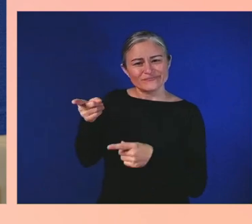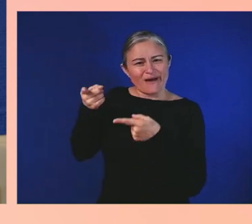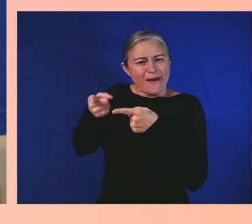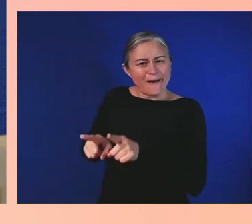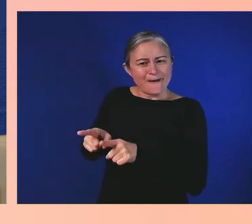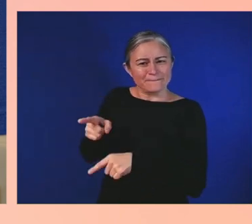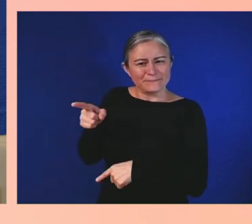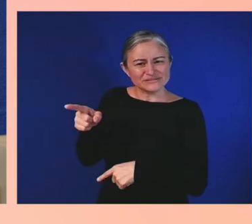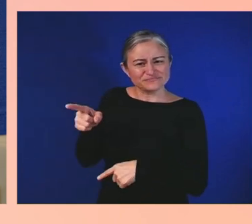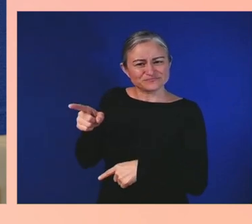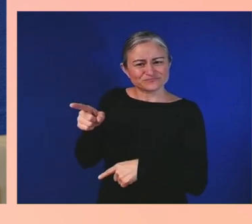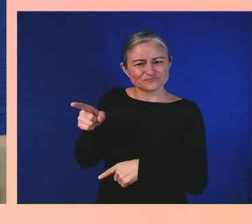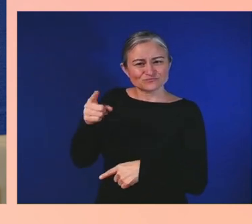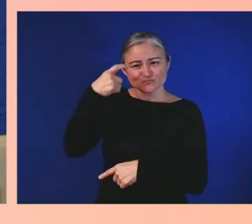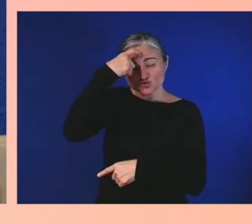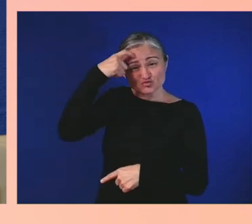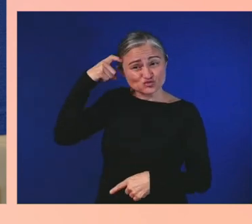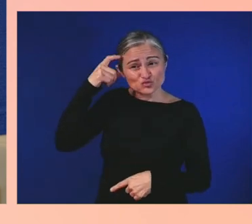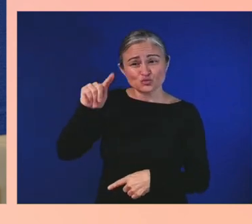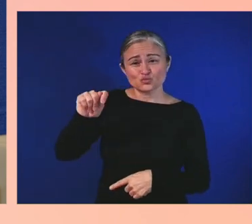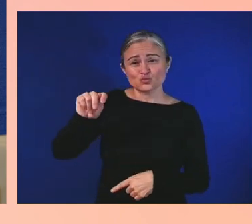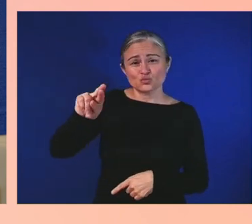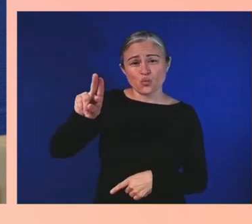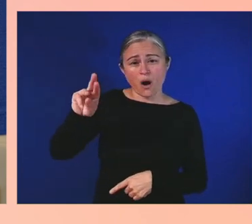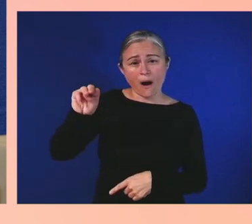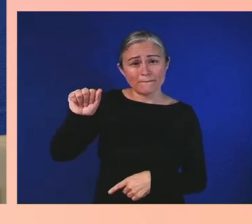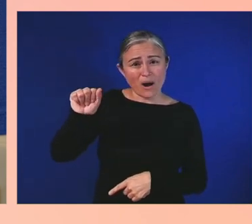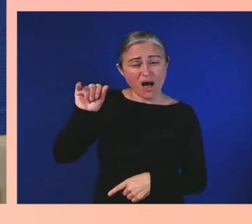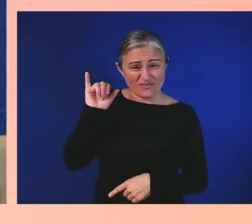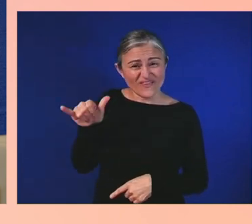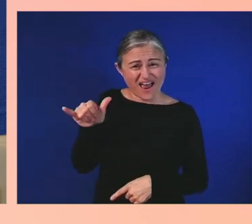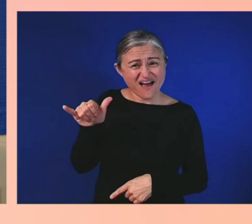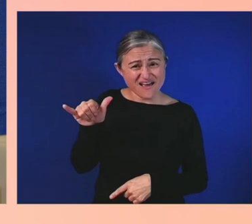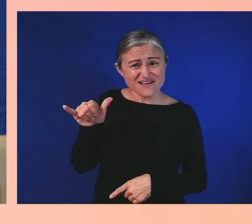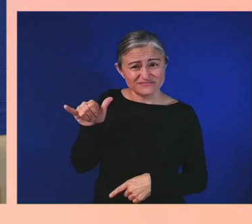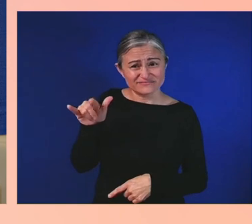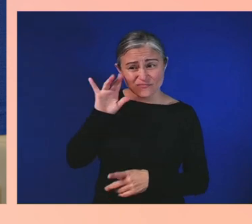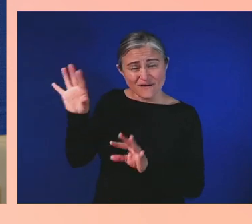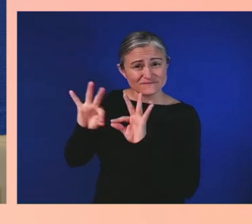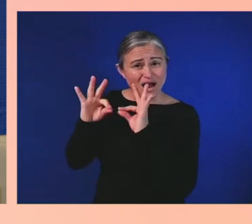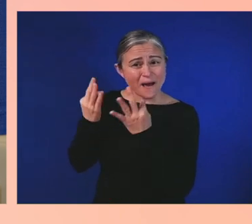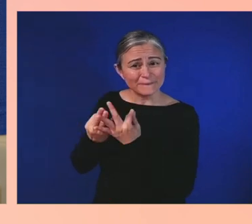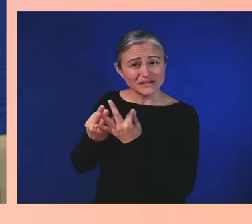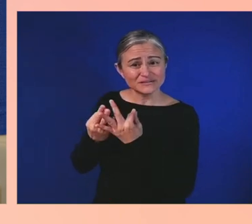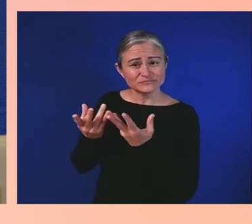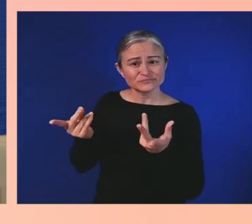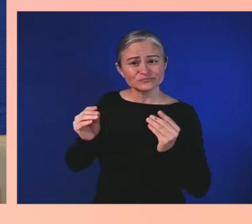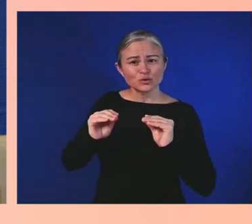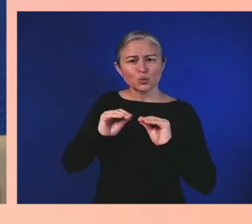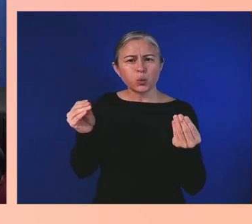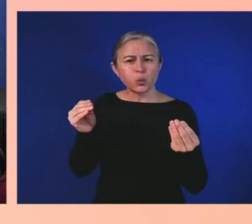getting that closure of justice is difficult. What we just finished talking